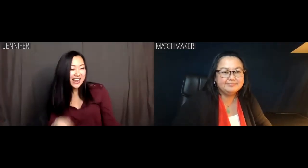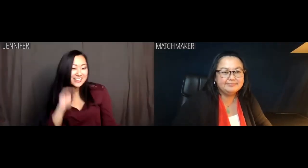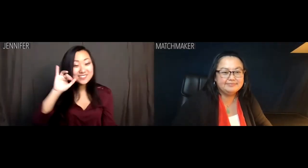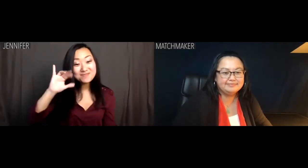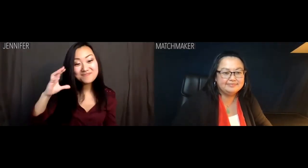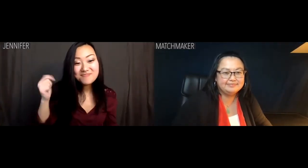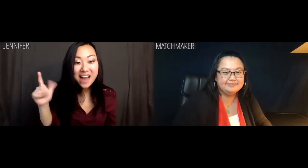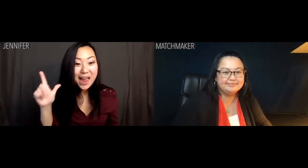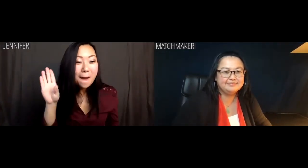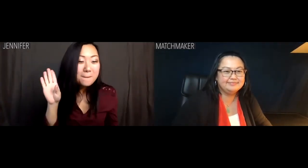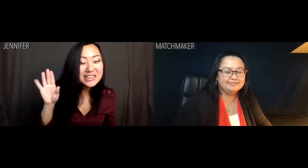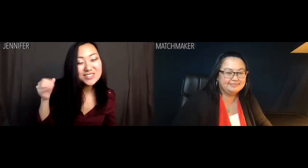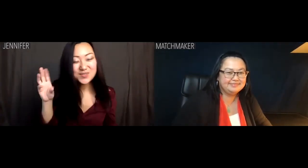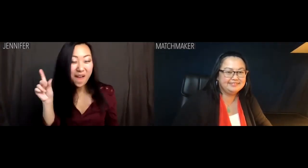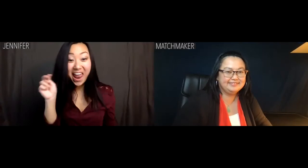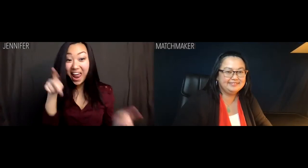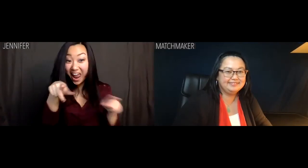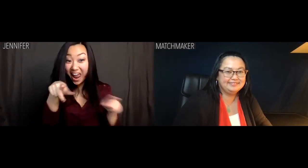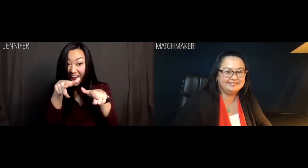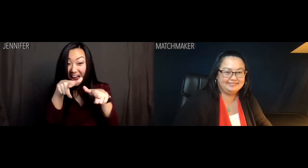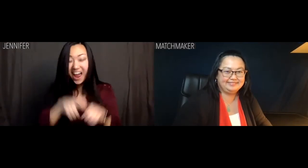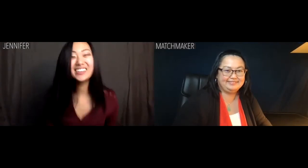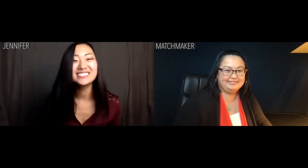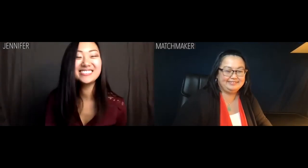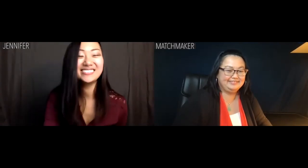You find me the Chinese Michael B. Jordan ya hear?